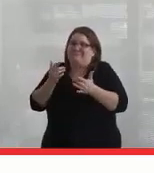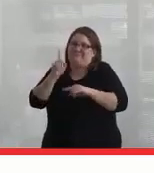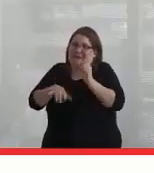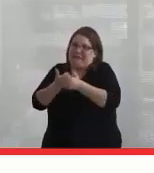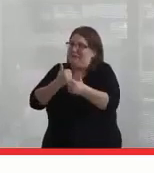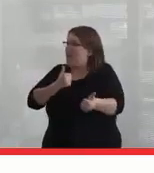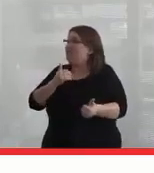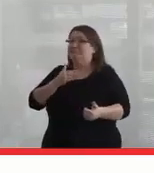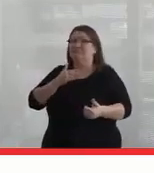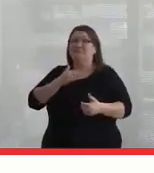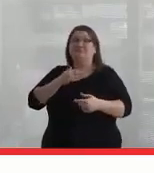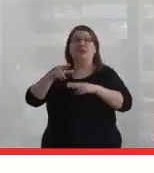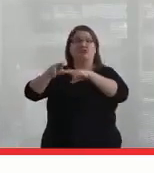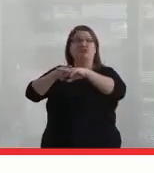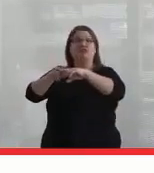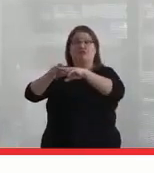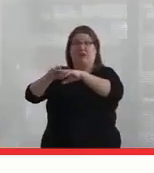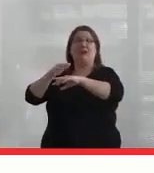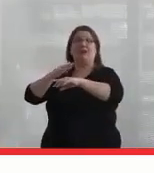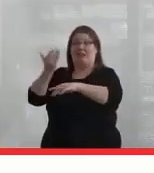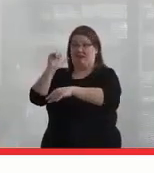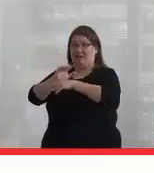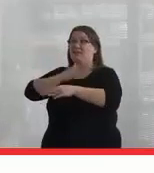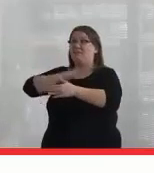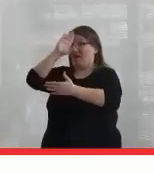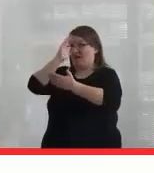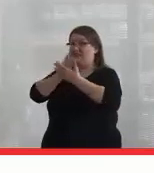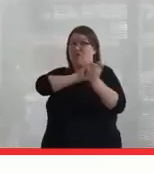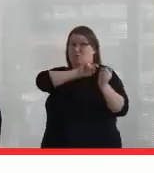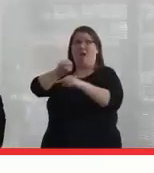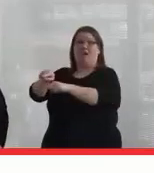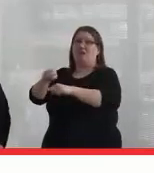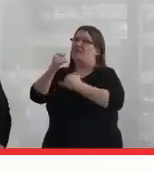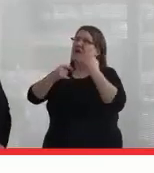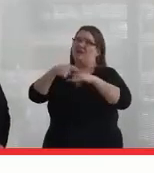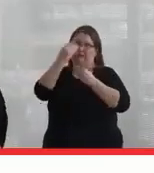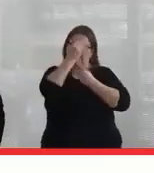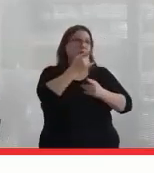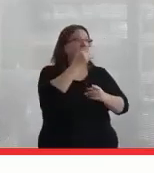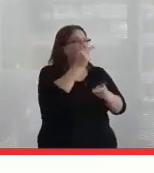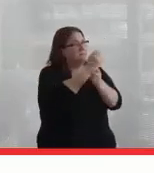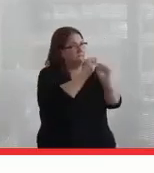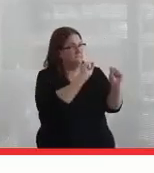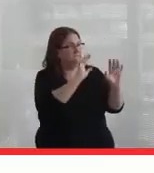My sons went out to the demonstration last night, and the last thing I always say to them is be safe.